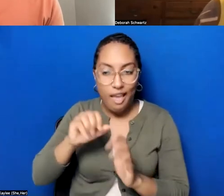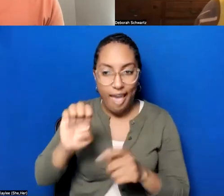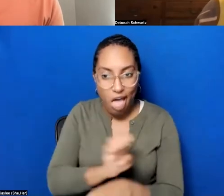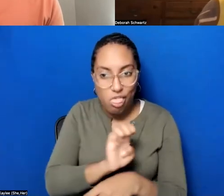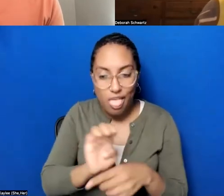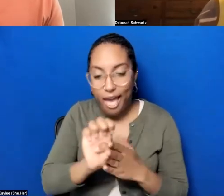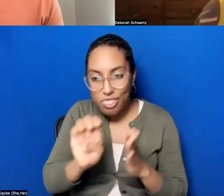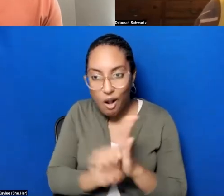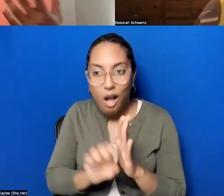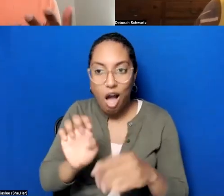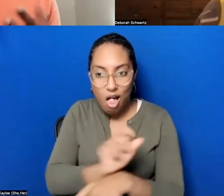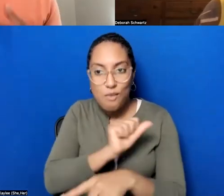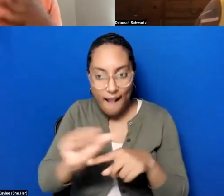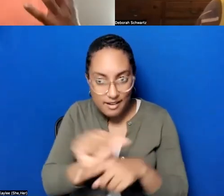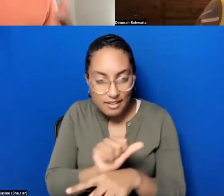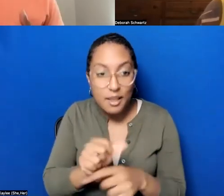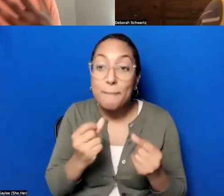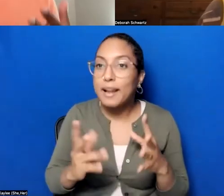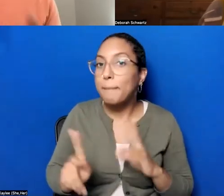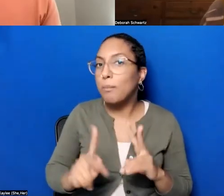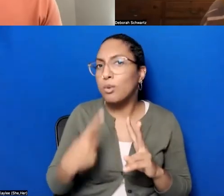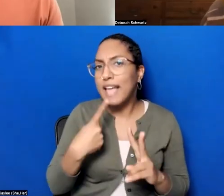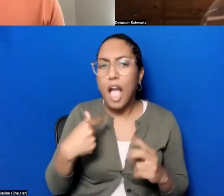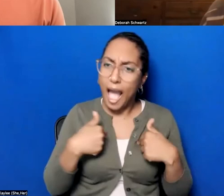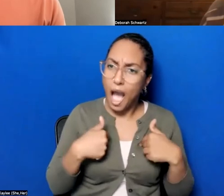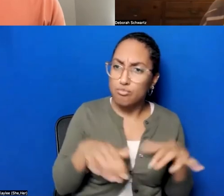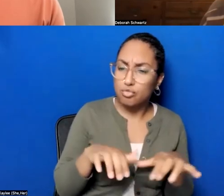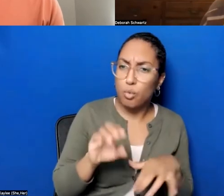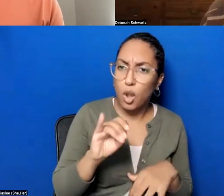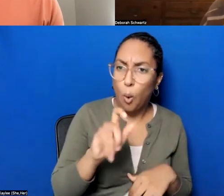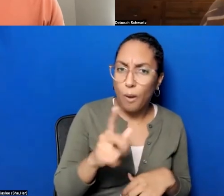people will say they're doing oral histories and maybe not have given thought about those things.